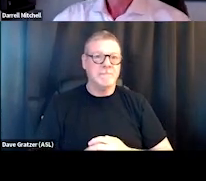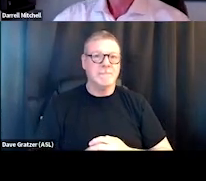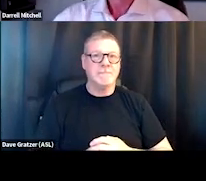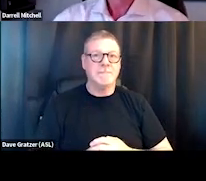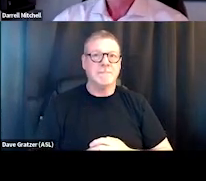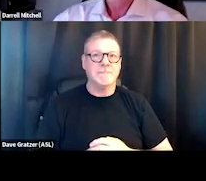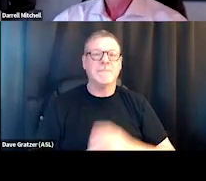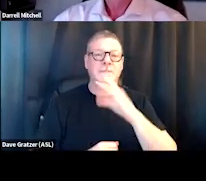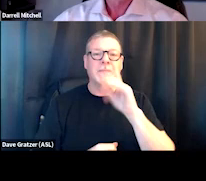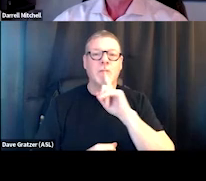And we really hope you'll join.